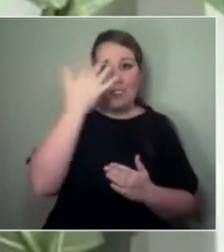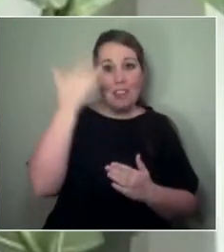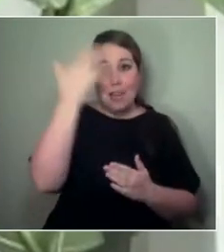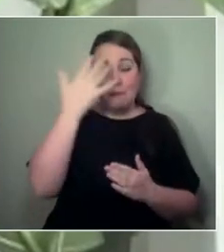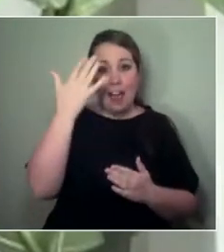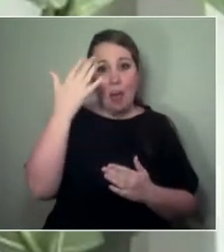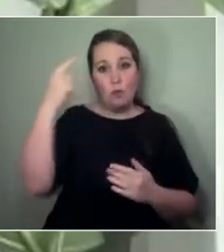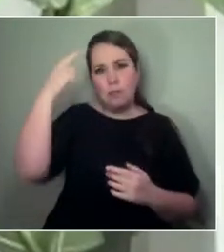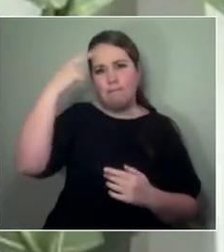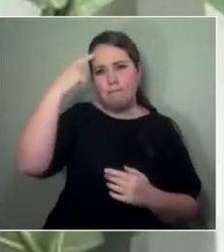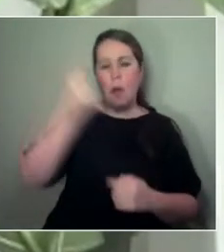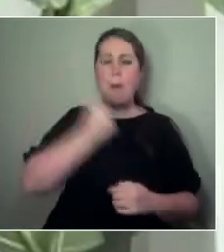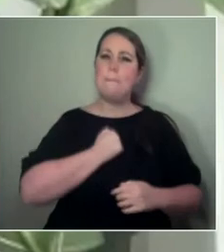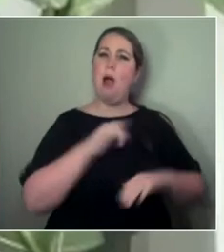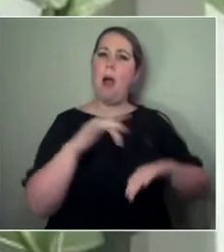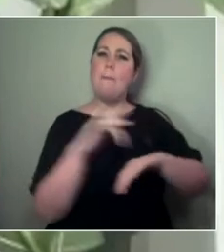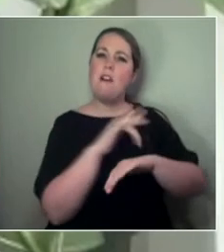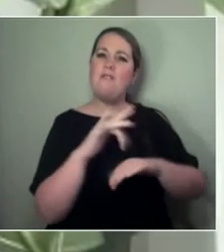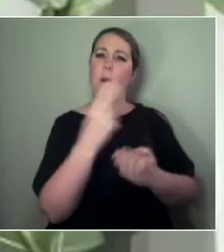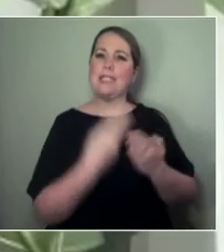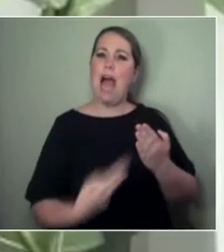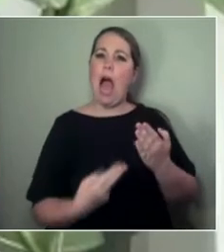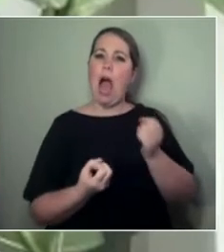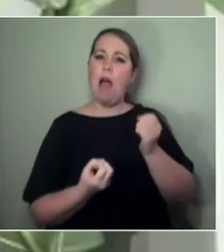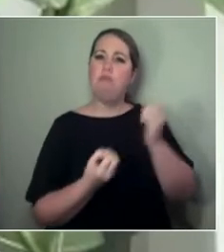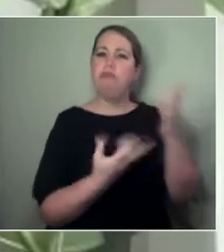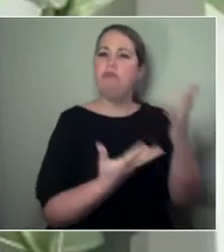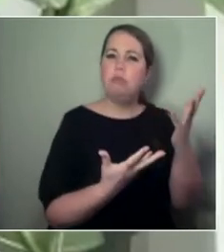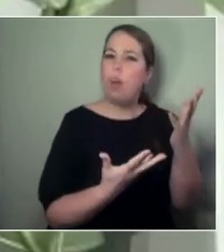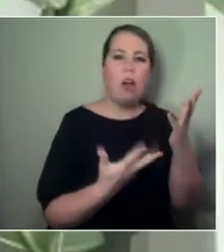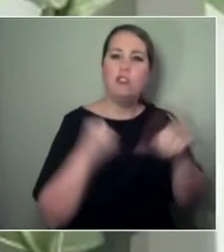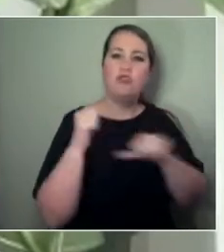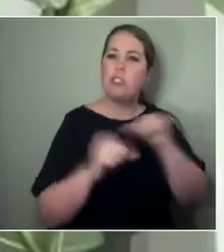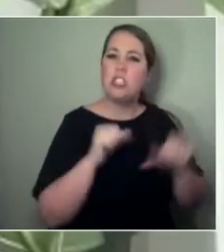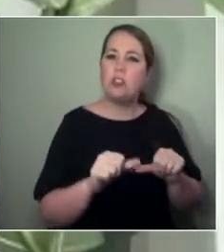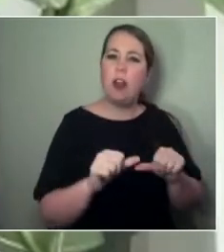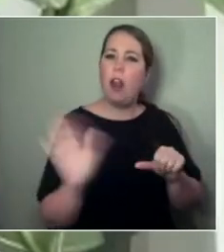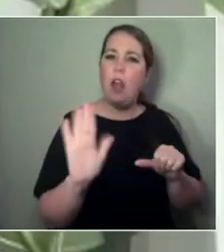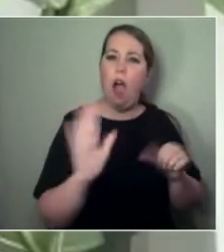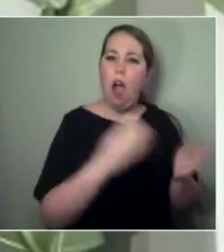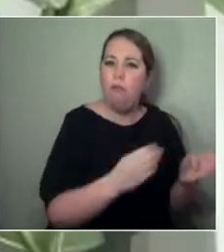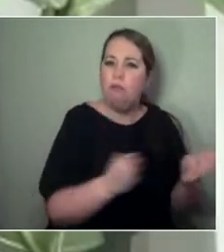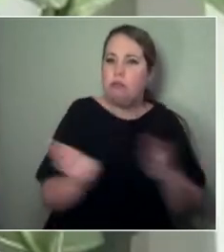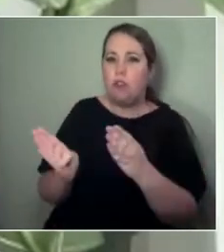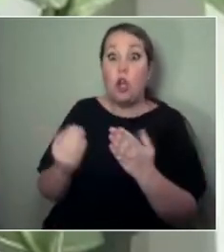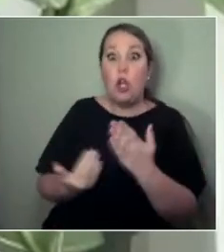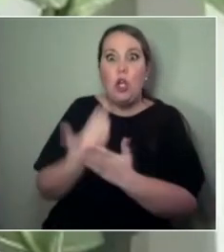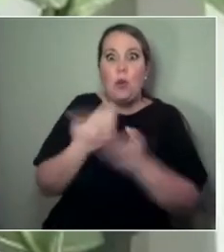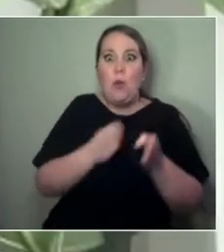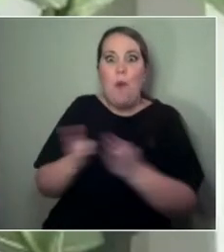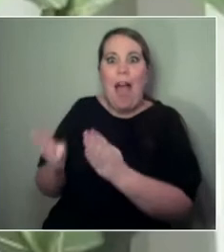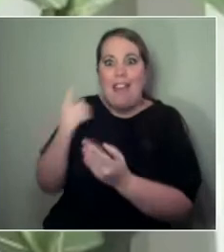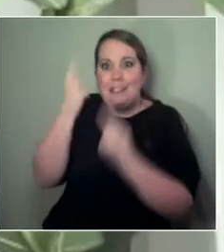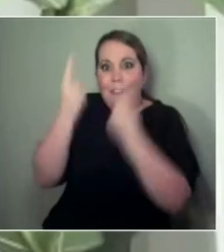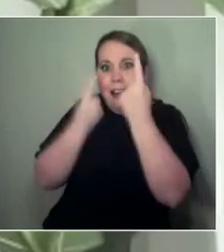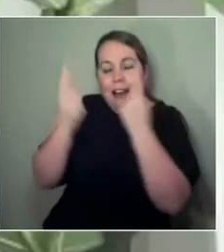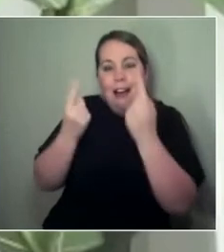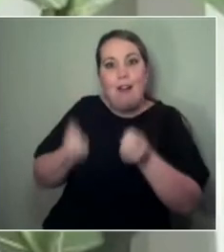to open up new ways for you of keeping your connections and also imagining your work travelling